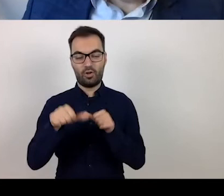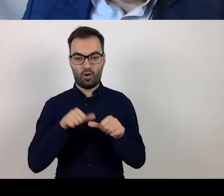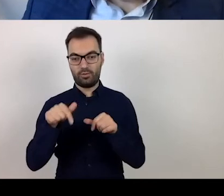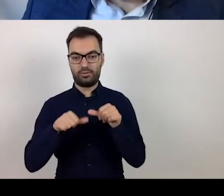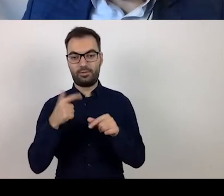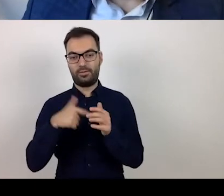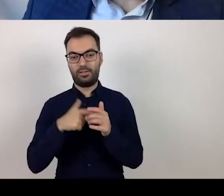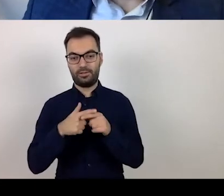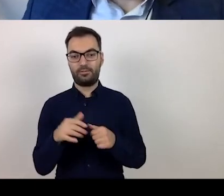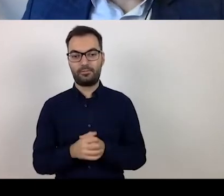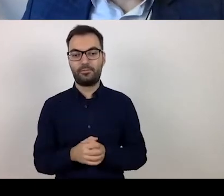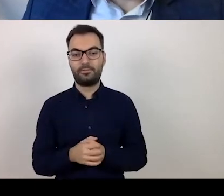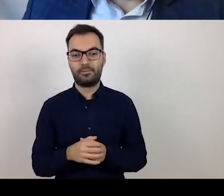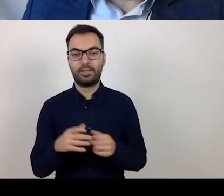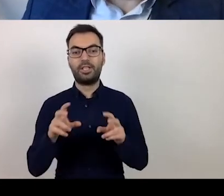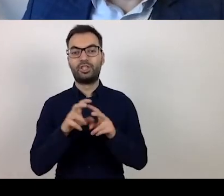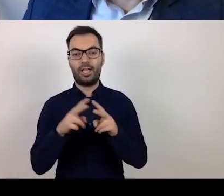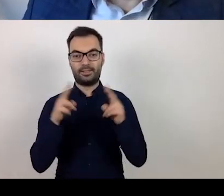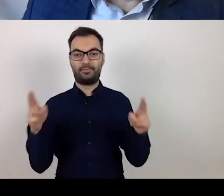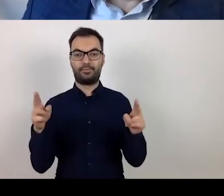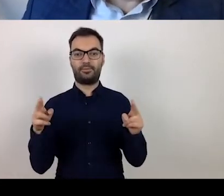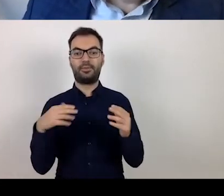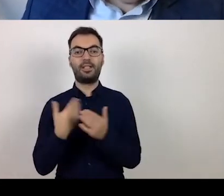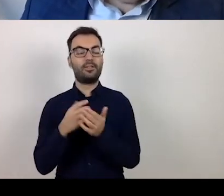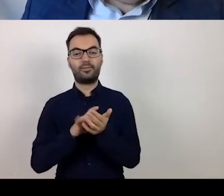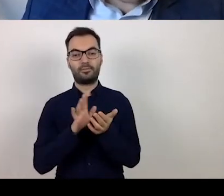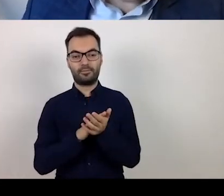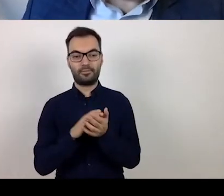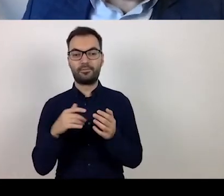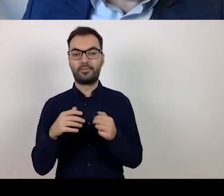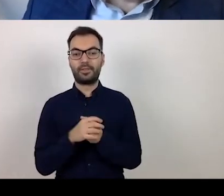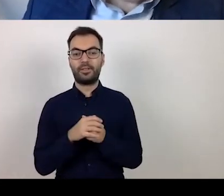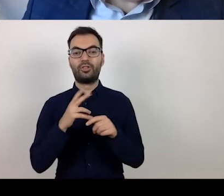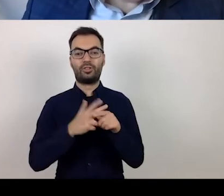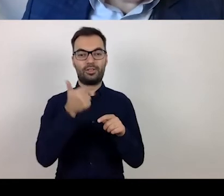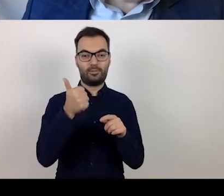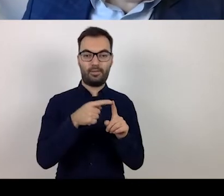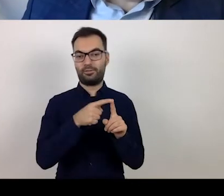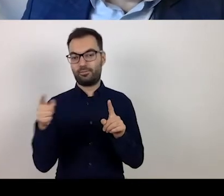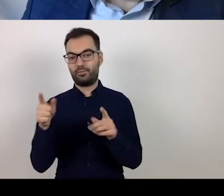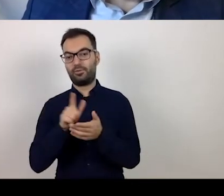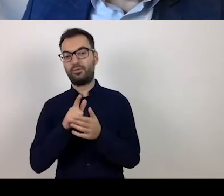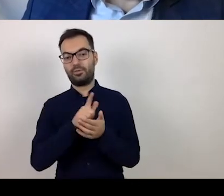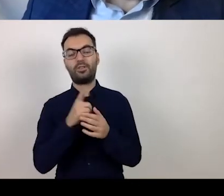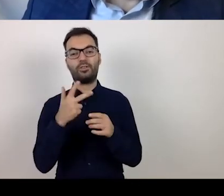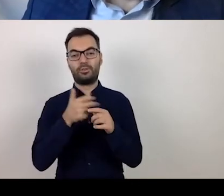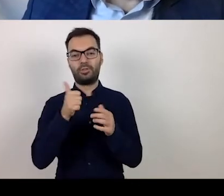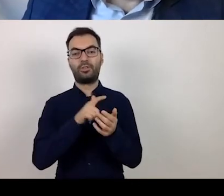The timeframe is until 31 December 2020.